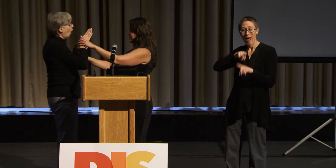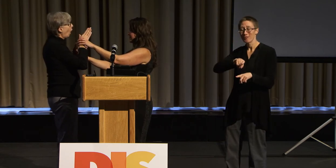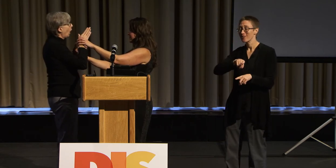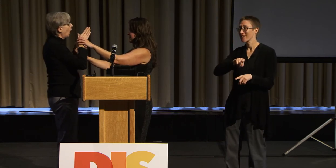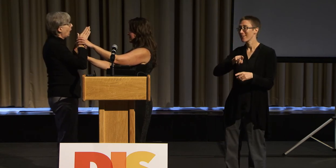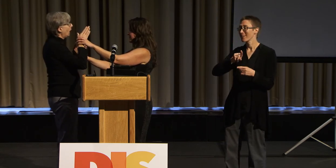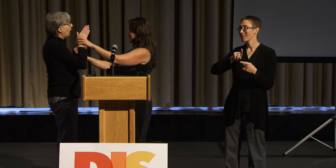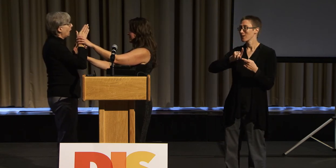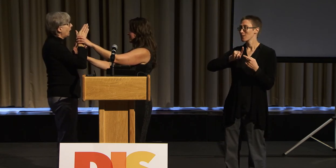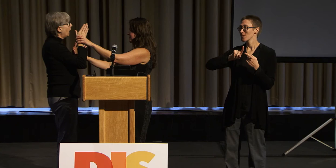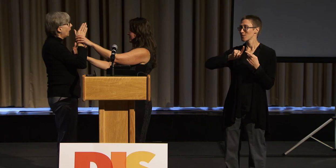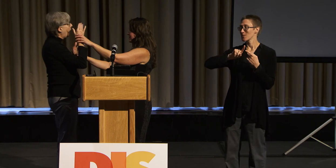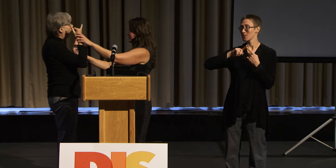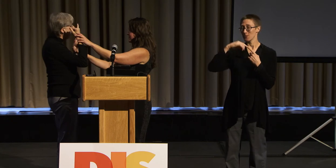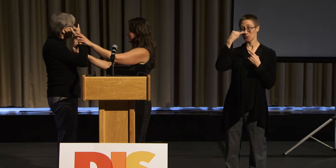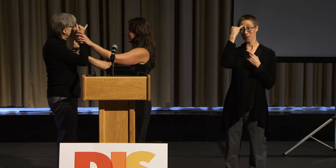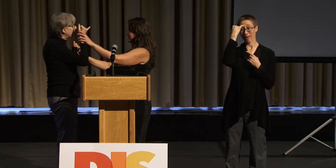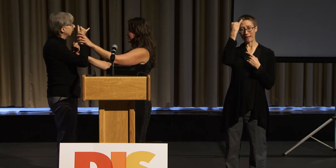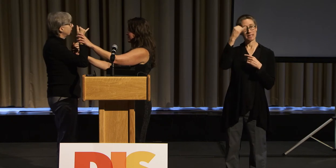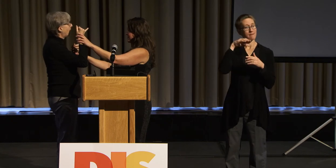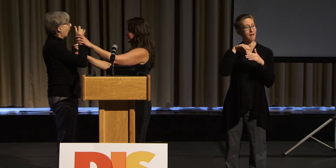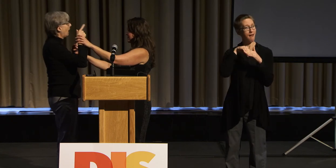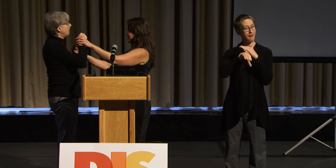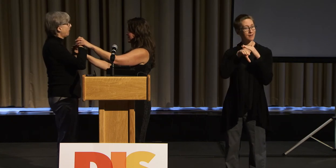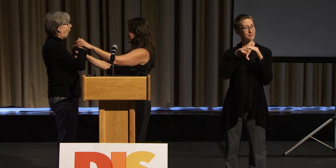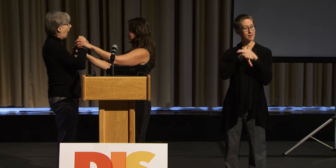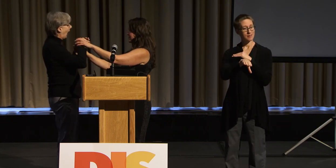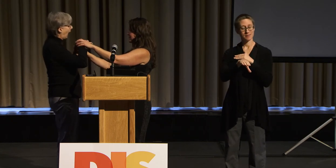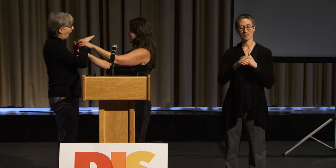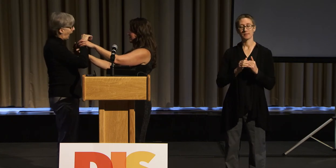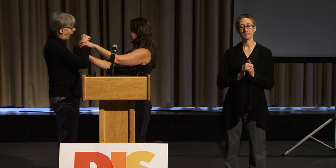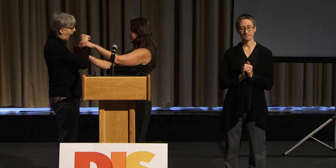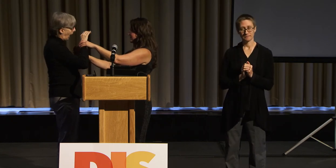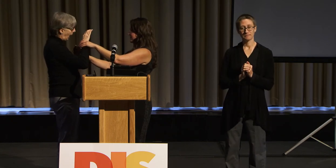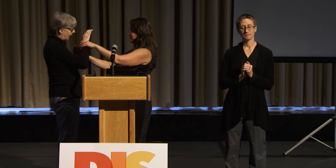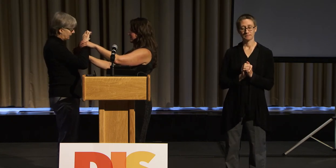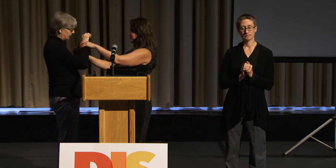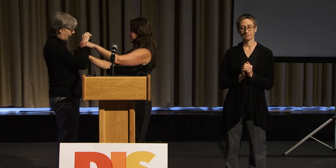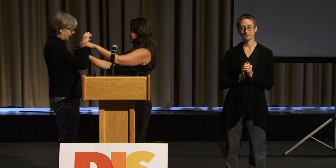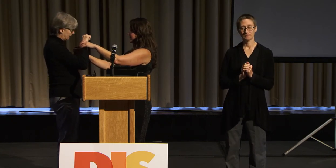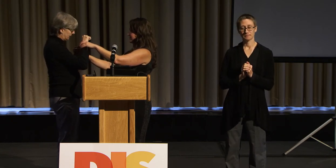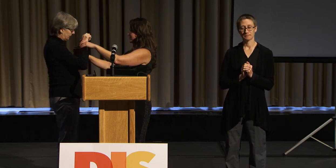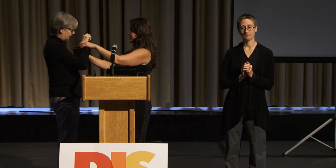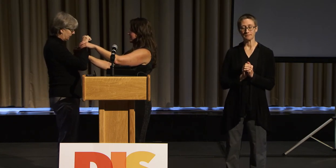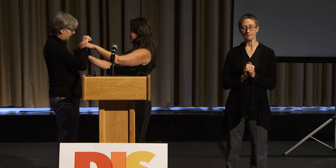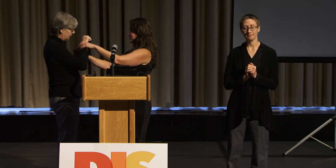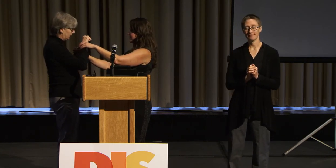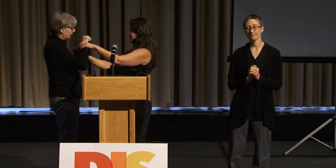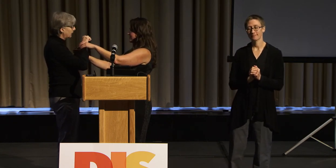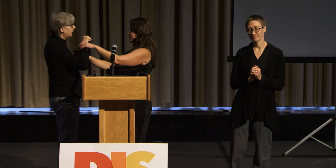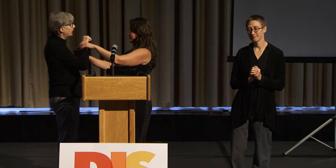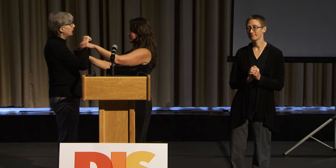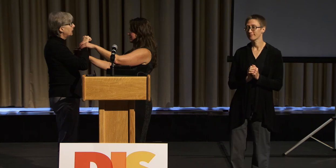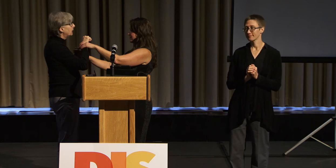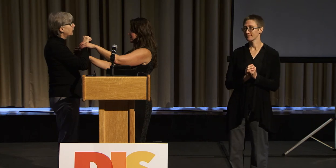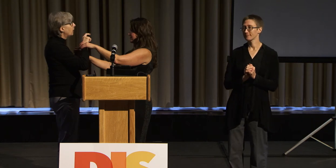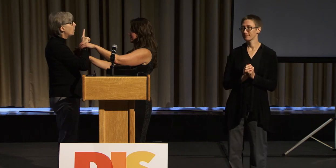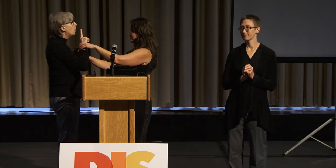to the idea of access being a central part